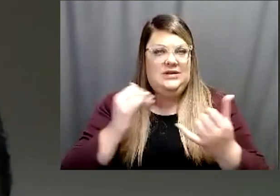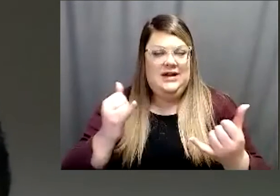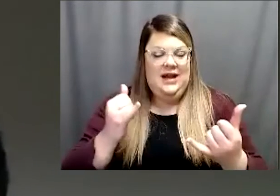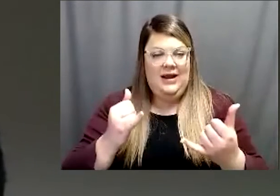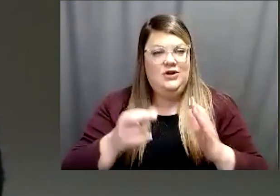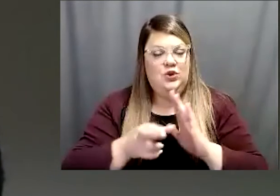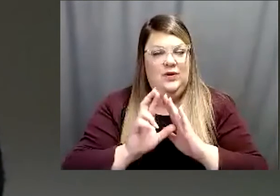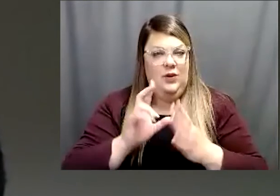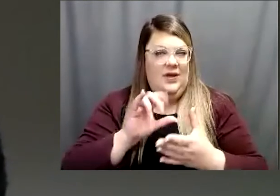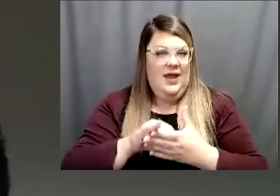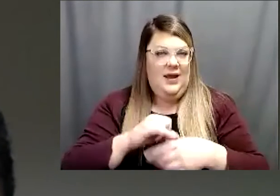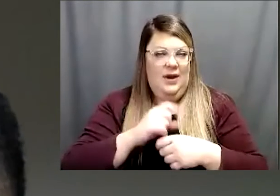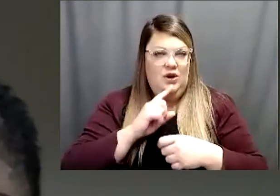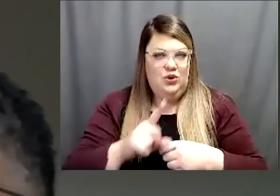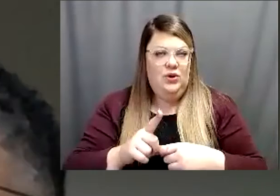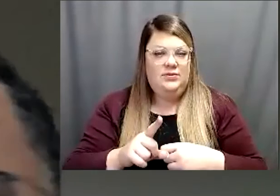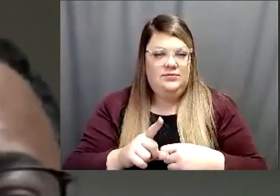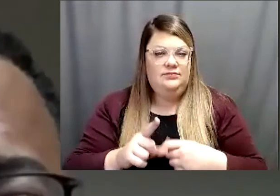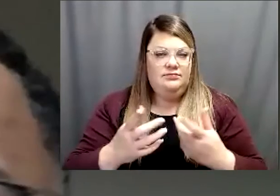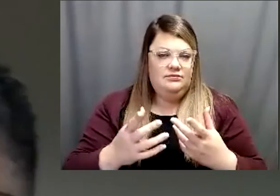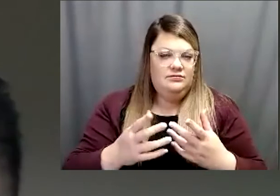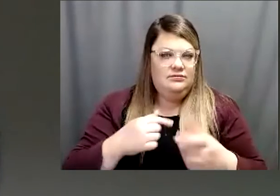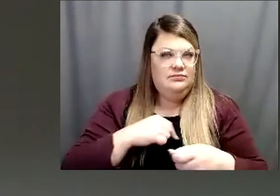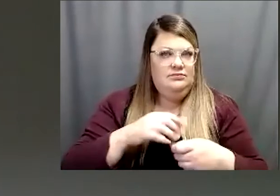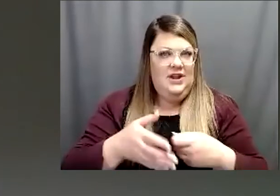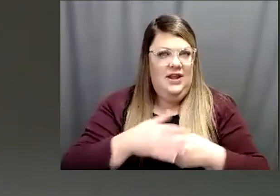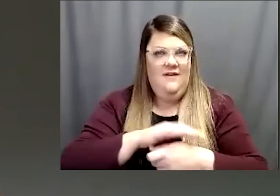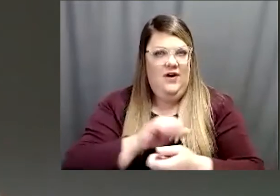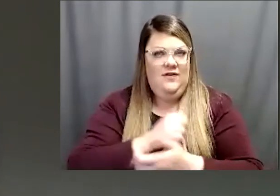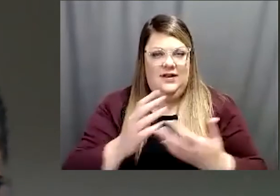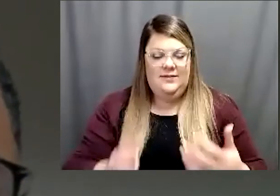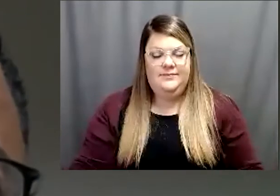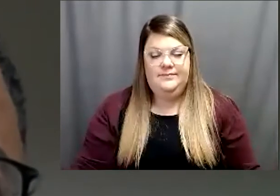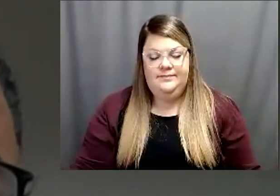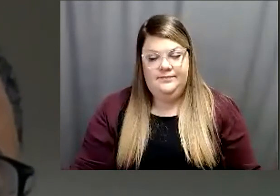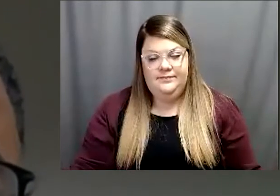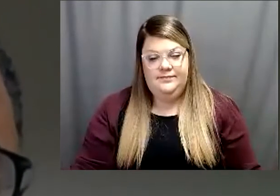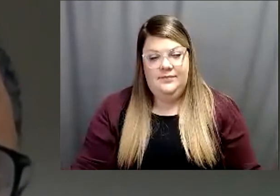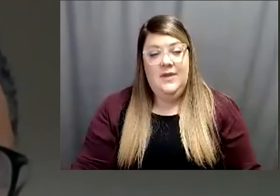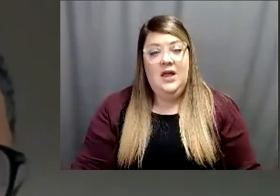that to make sure that I cover everything. You know, another thing that we think is important